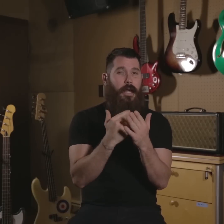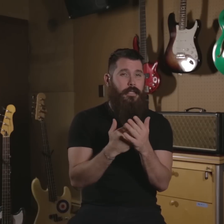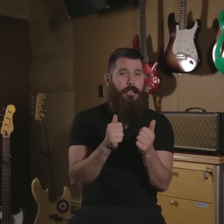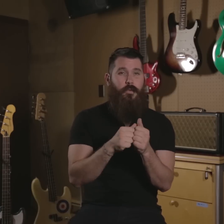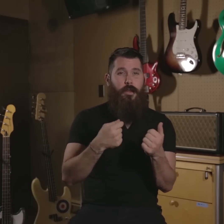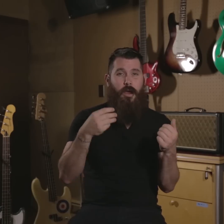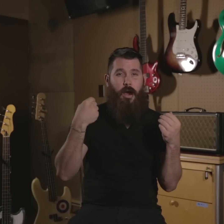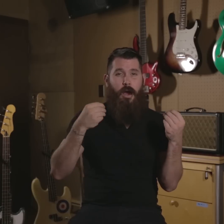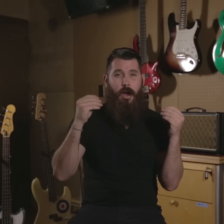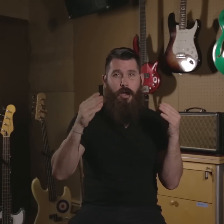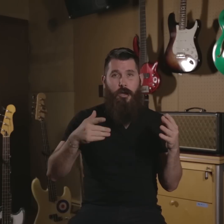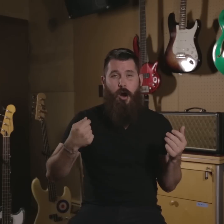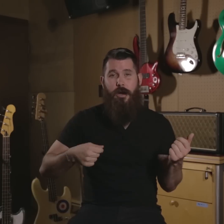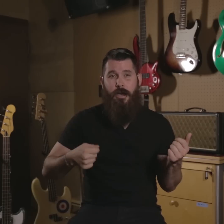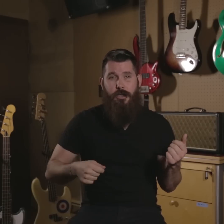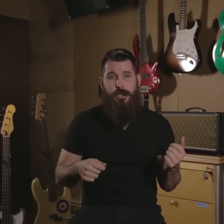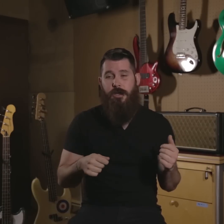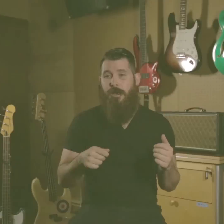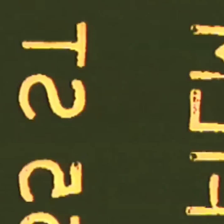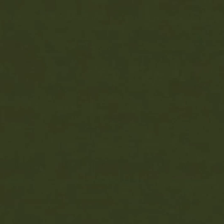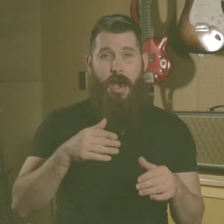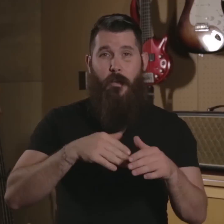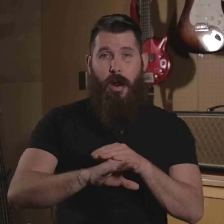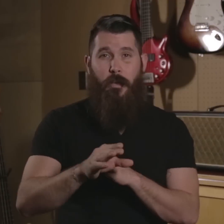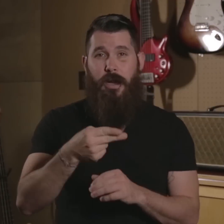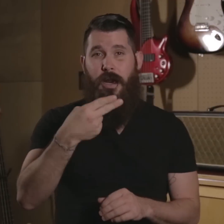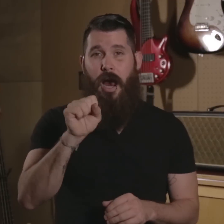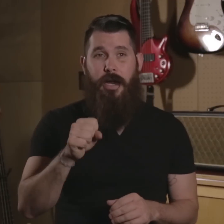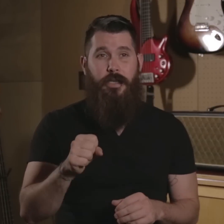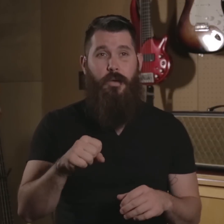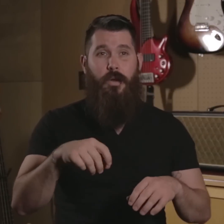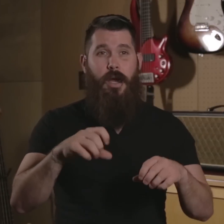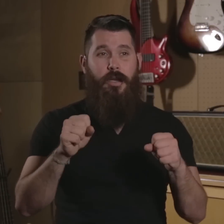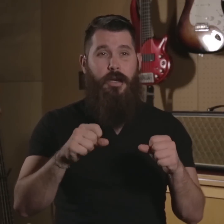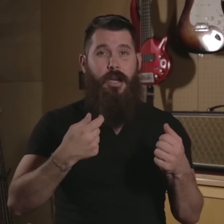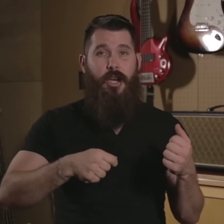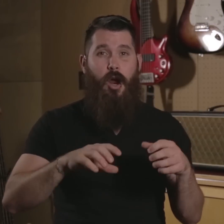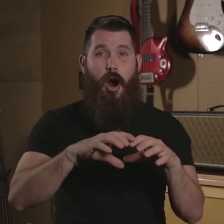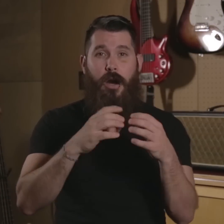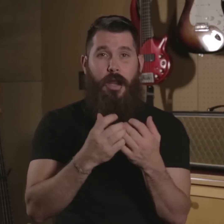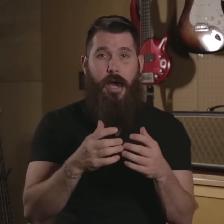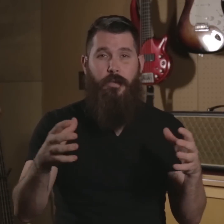lesson with my guitar teacher. when I went to high school I took a guitar class with